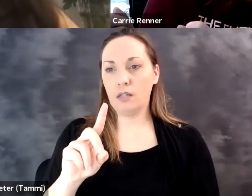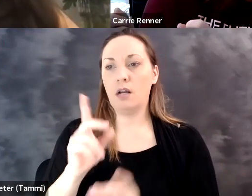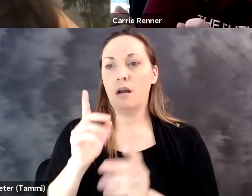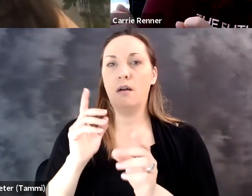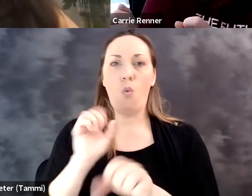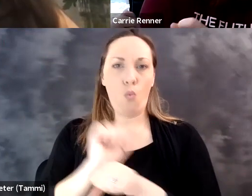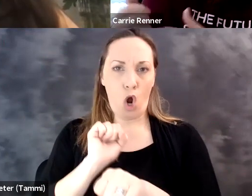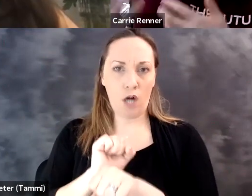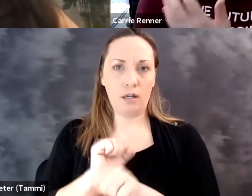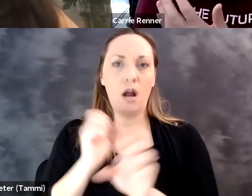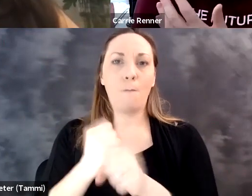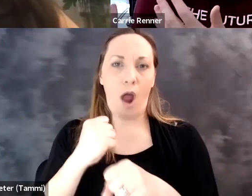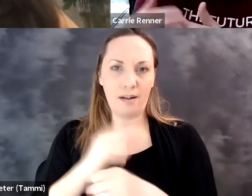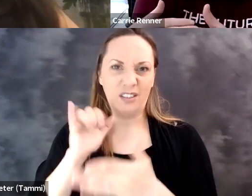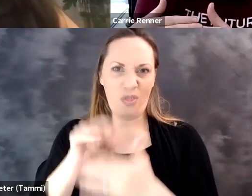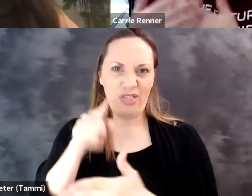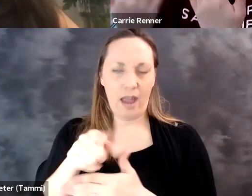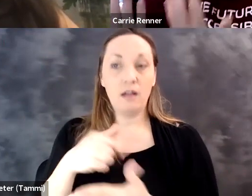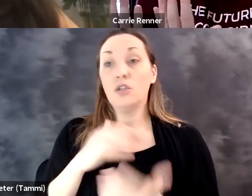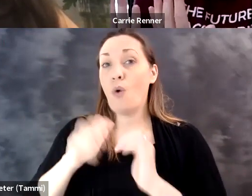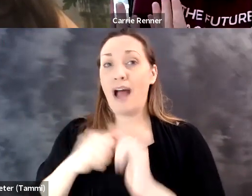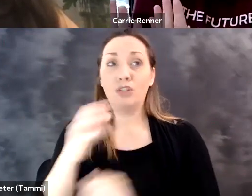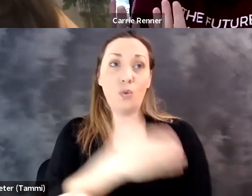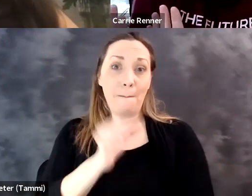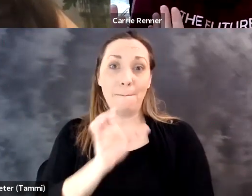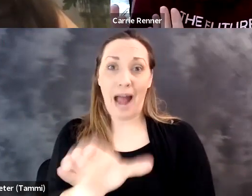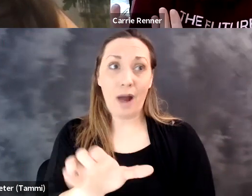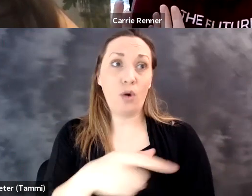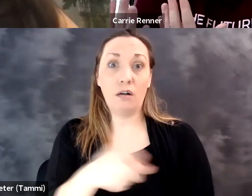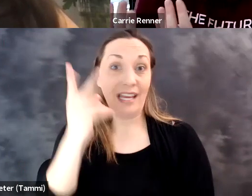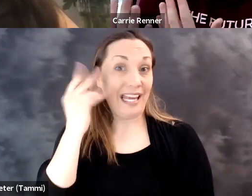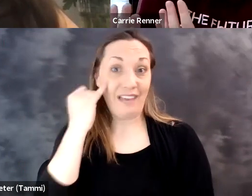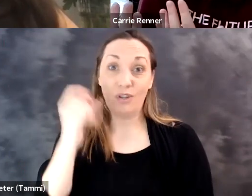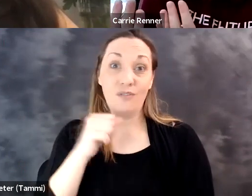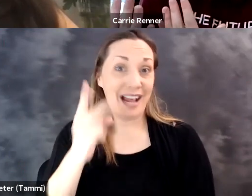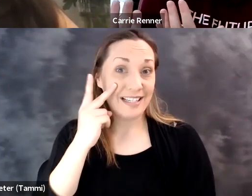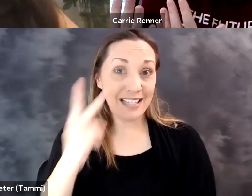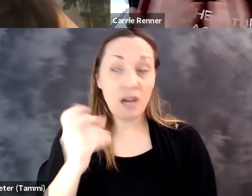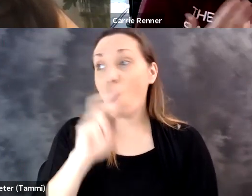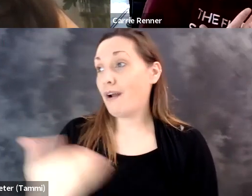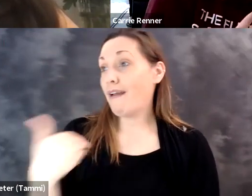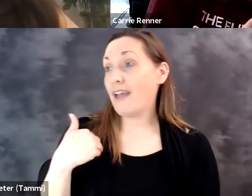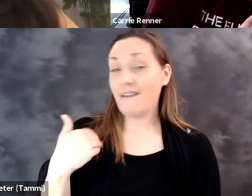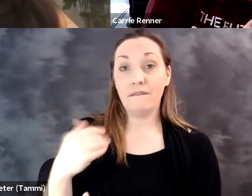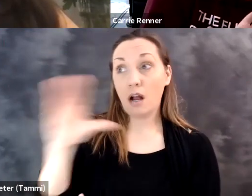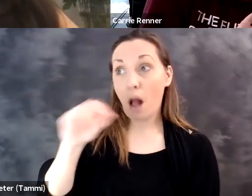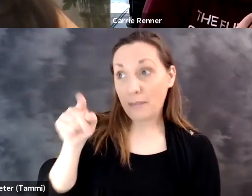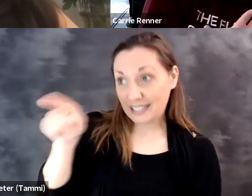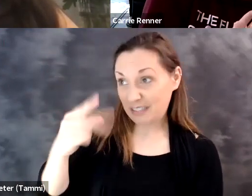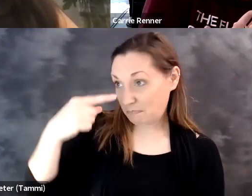product is really the magic. And then how do you empower our suppliers who are maybe new to